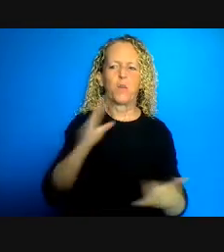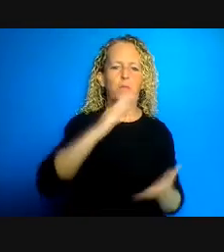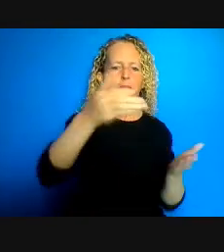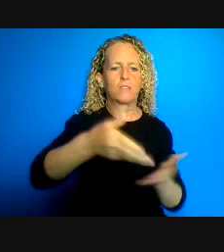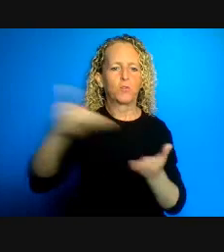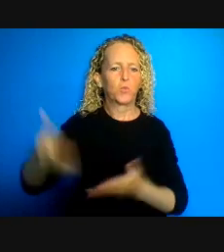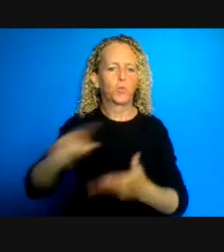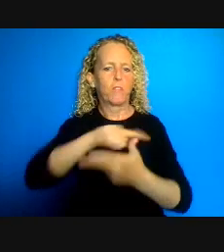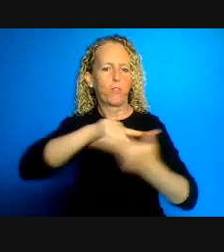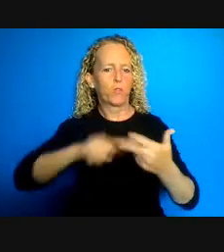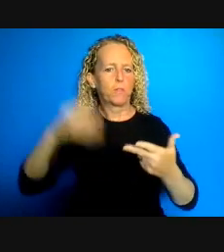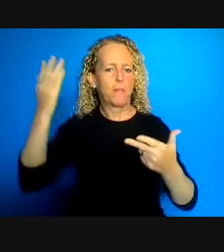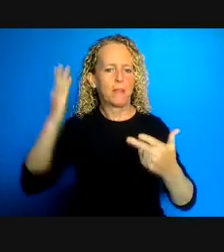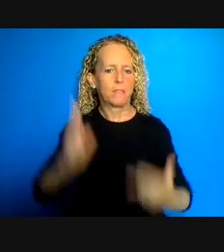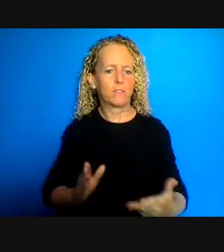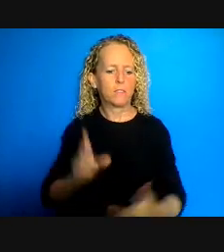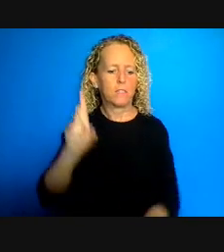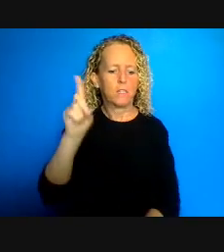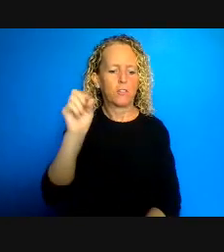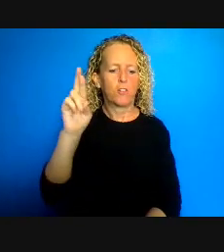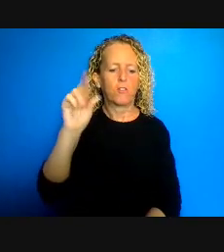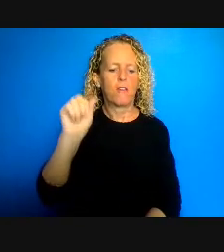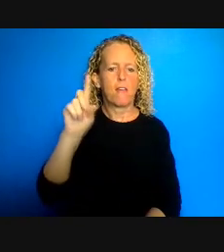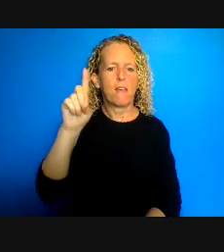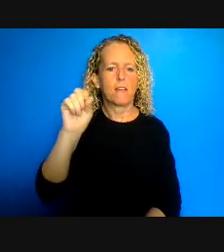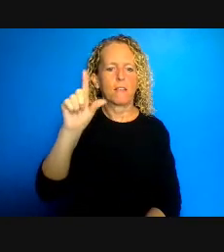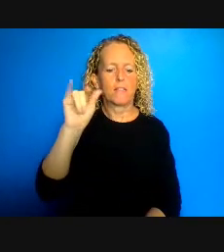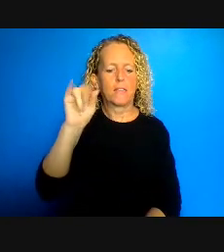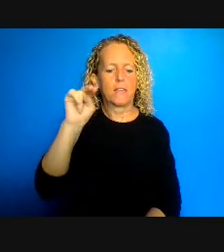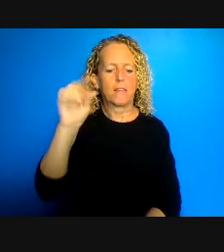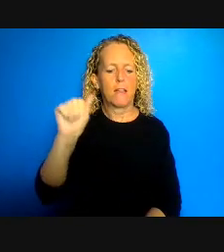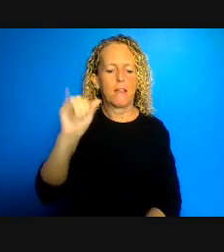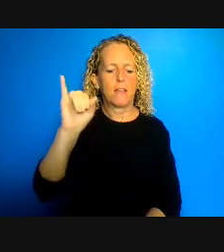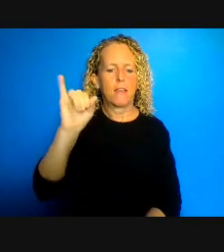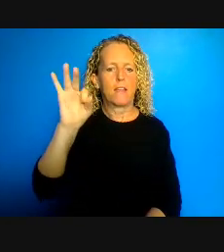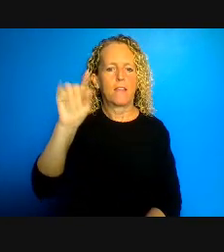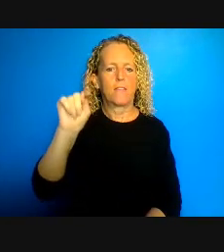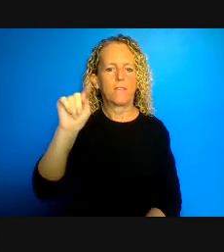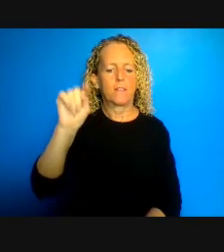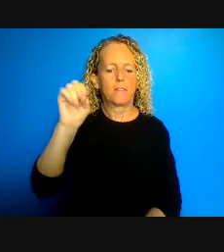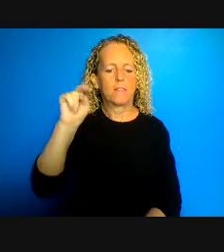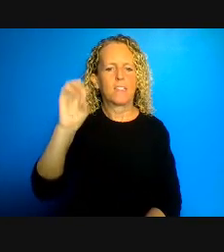consist of Dr. Adelina Iftene a professor at Dalhousies Schulich